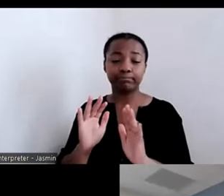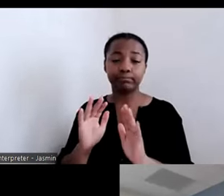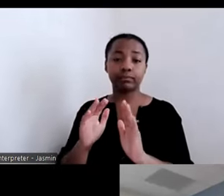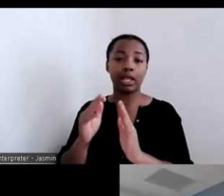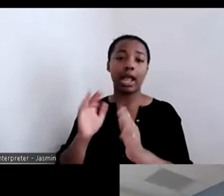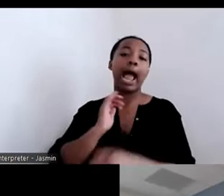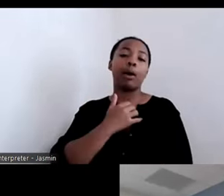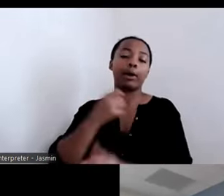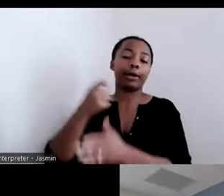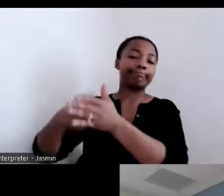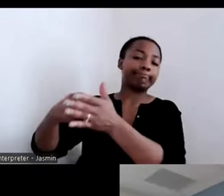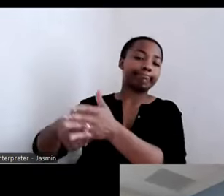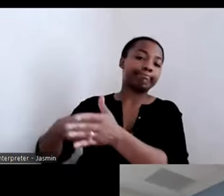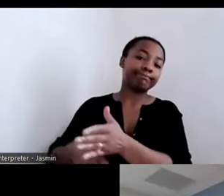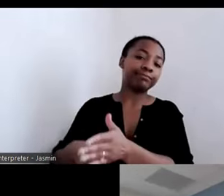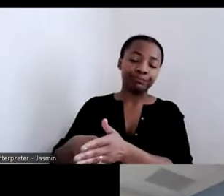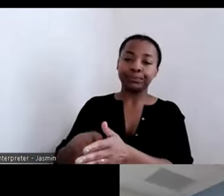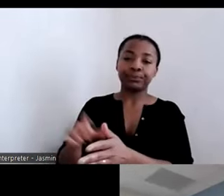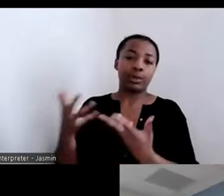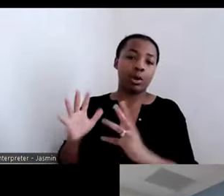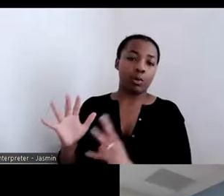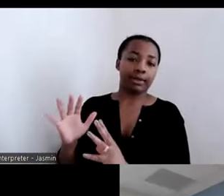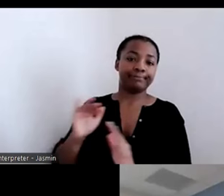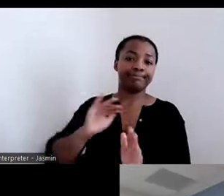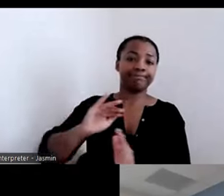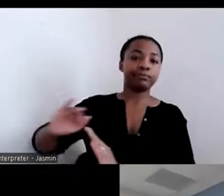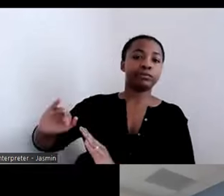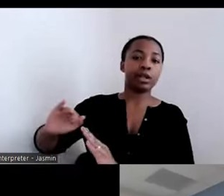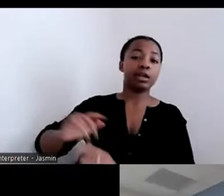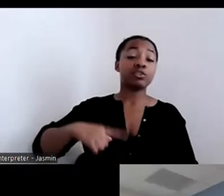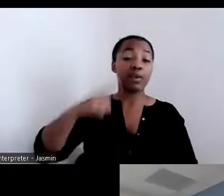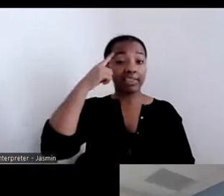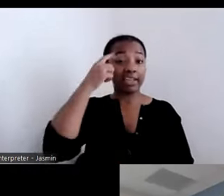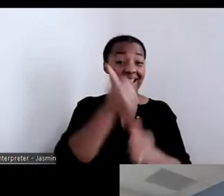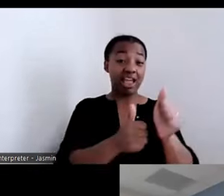I think there is opportunity state-by-state to look at block grant funding and